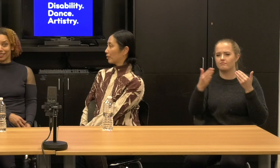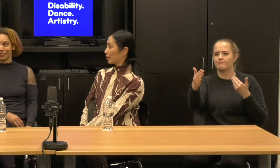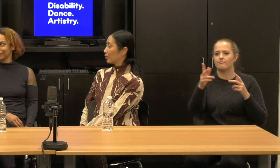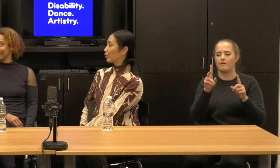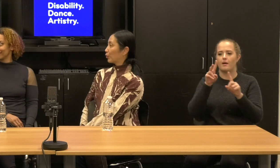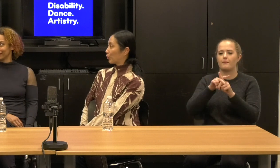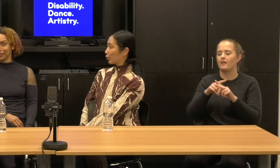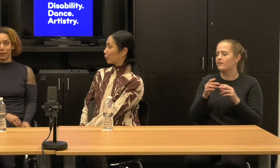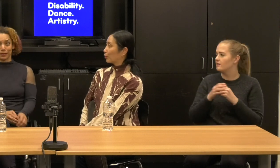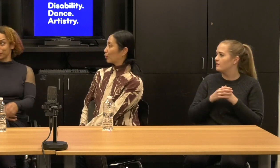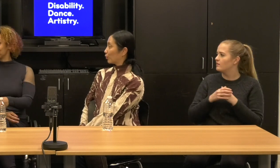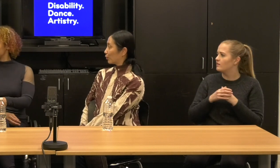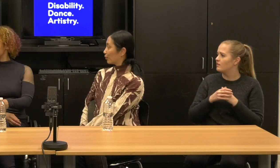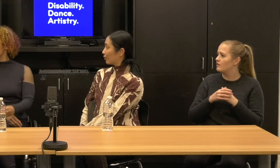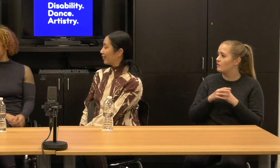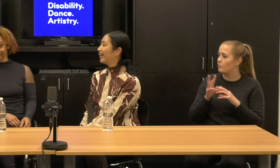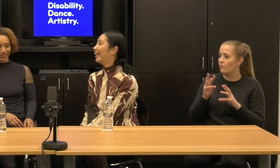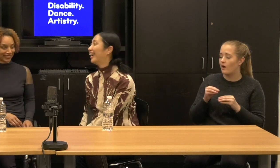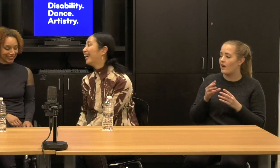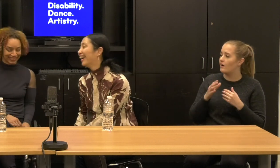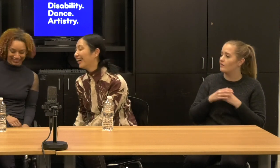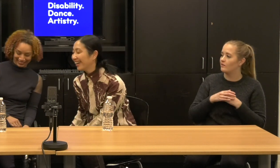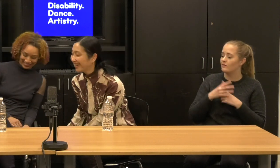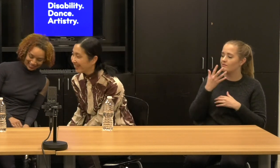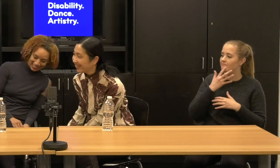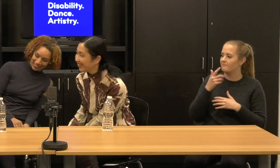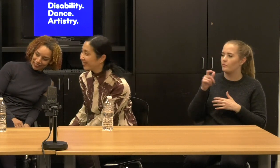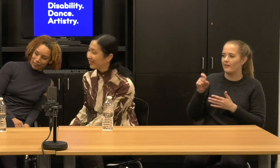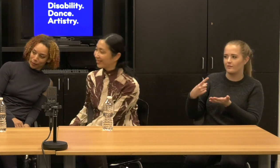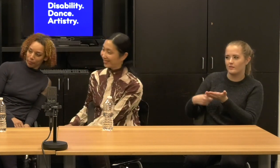Wow. Yeah man, we got it. [01:41:29] Okay.